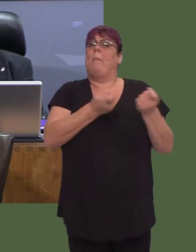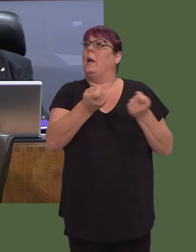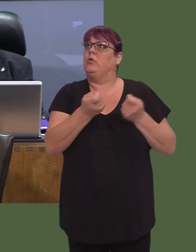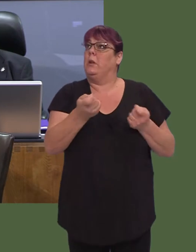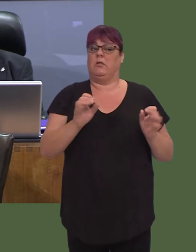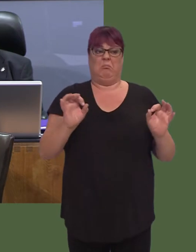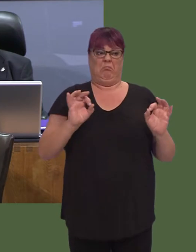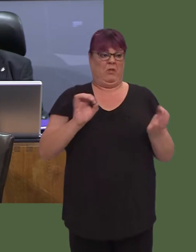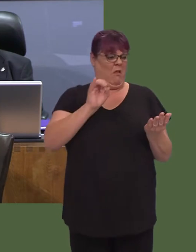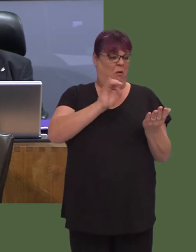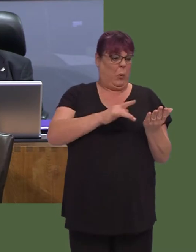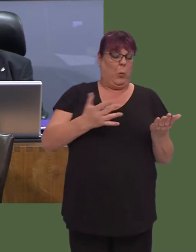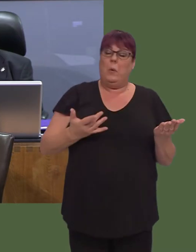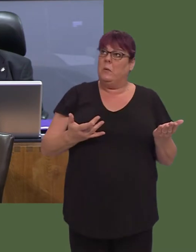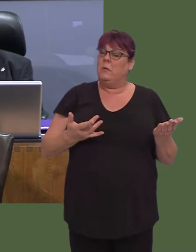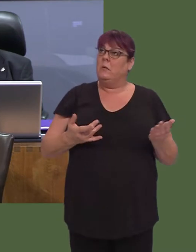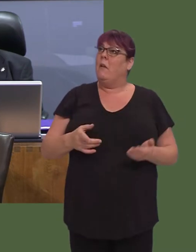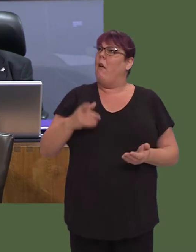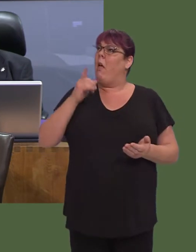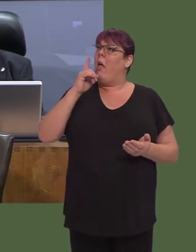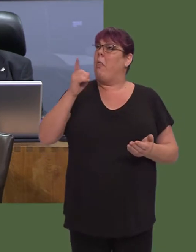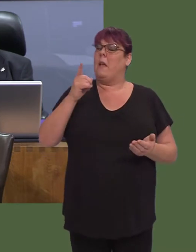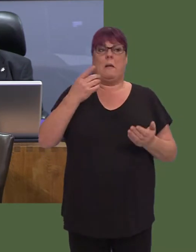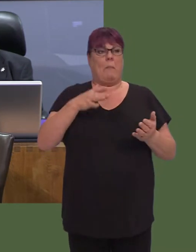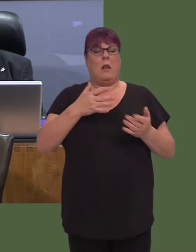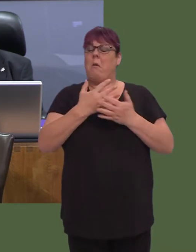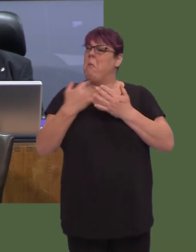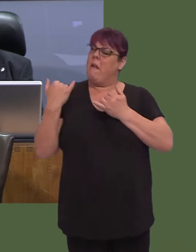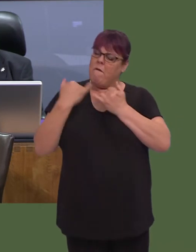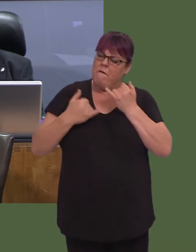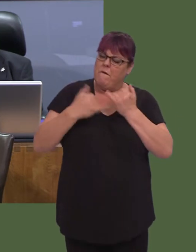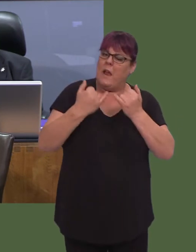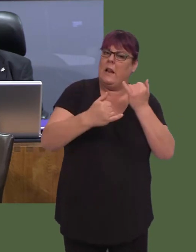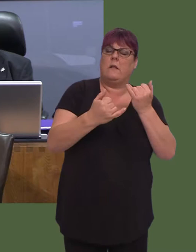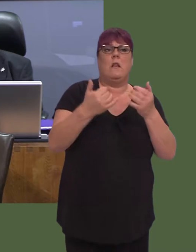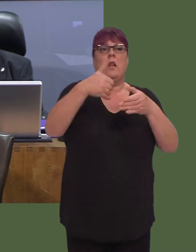This is the latest in a long line of failures at Natural Resources Wales, and a weakness